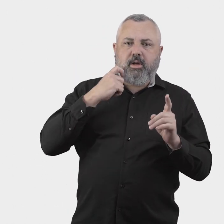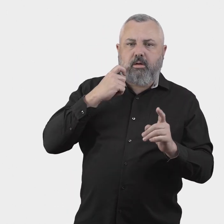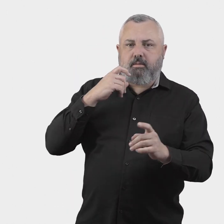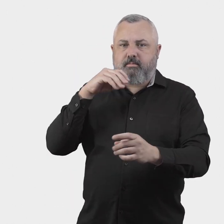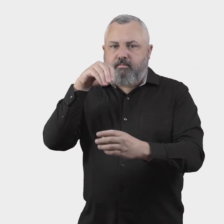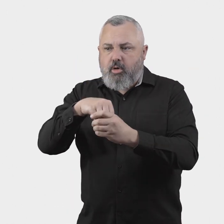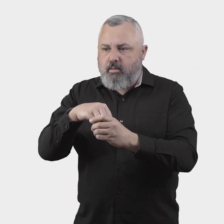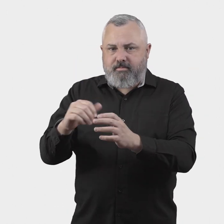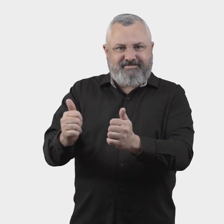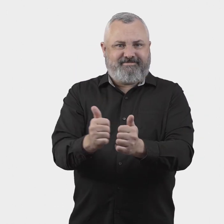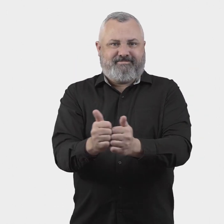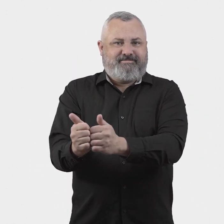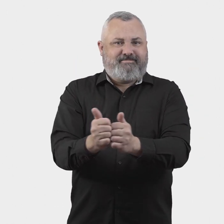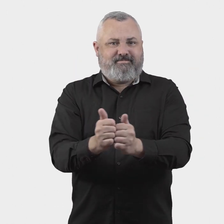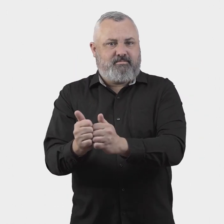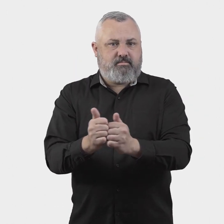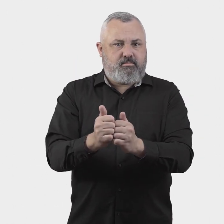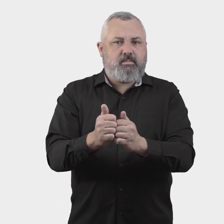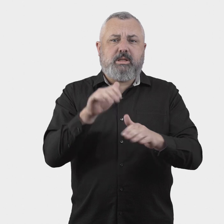scheme work with the parties to resolve the complaint.